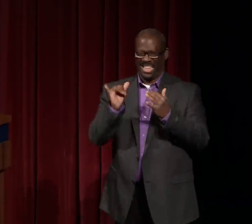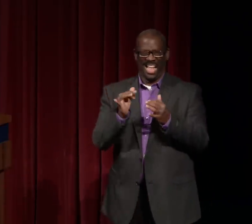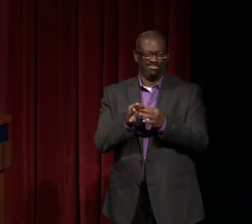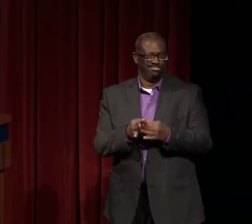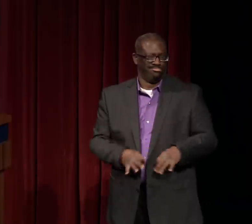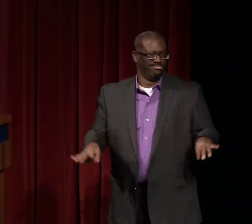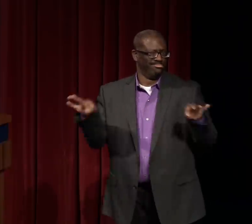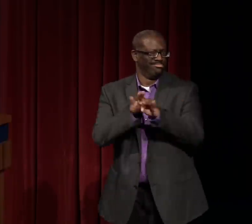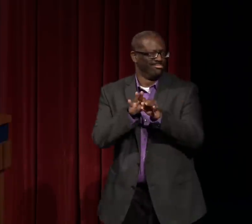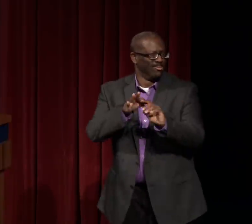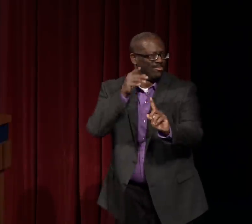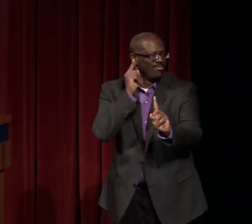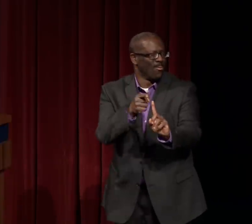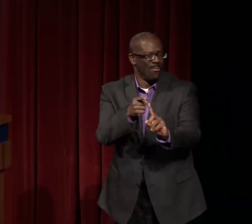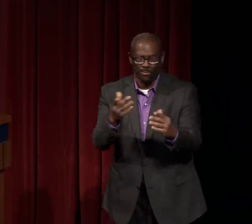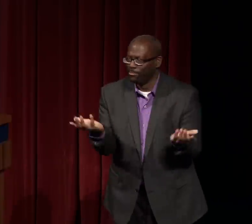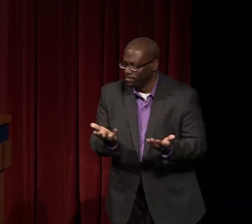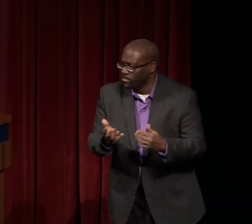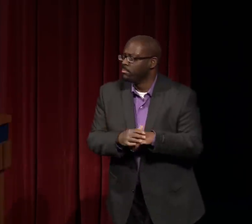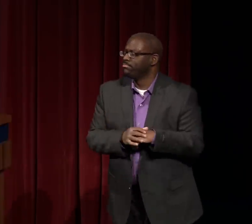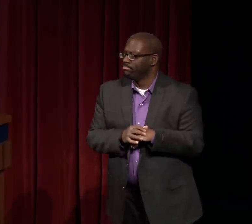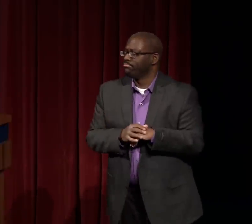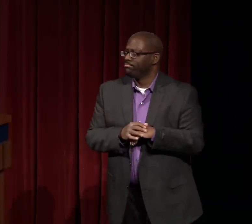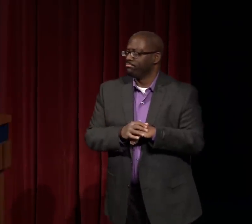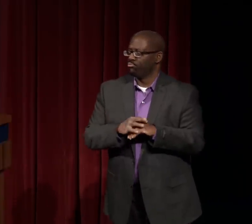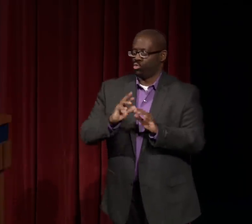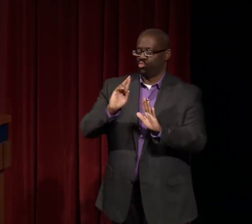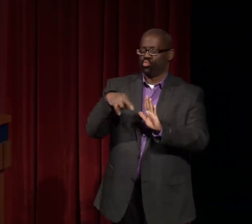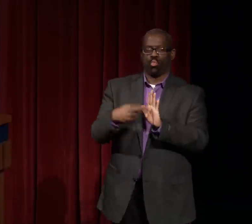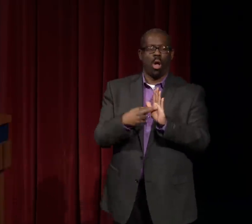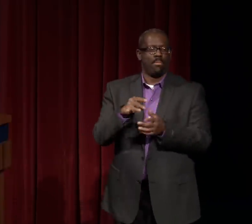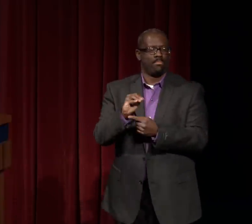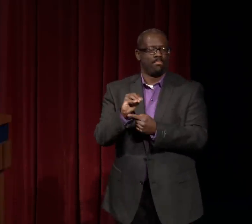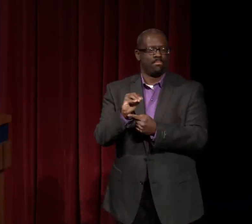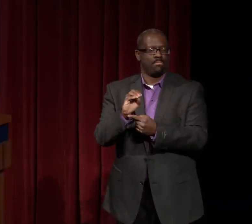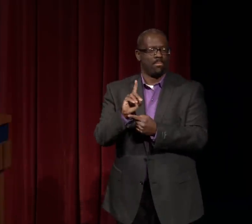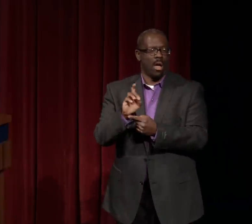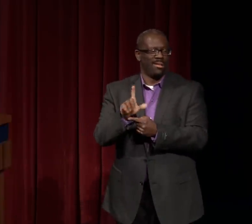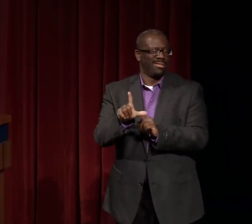So you see how critical this is.